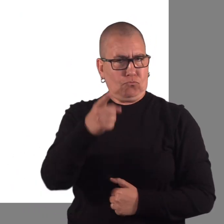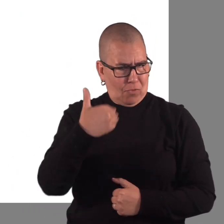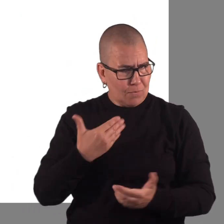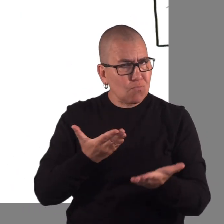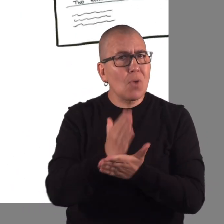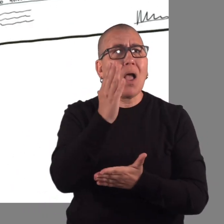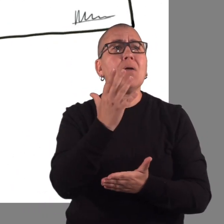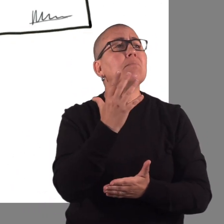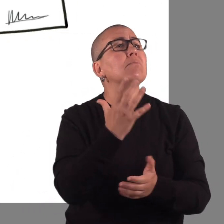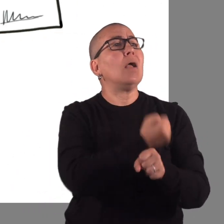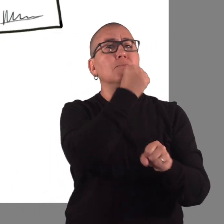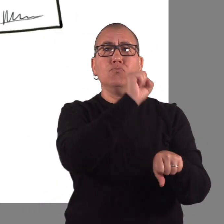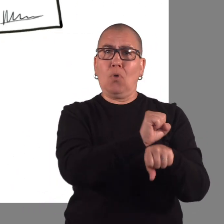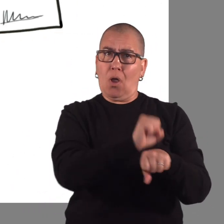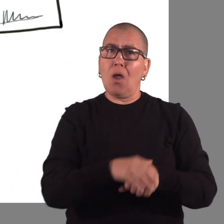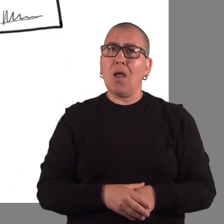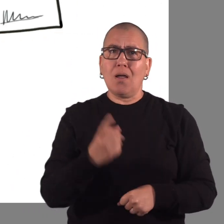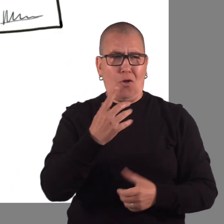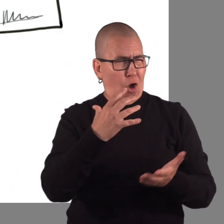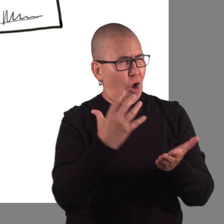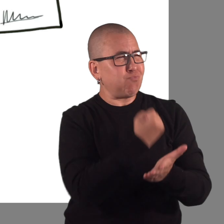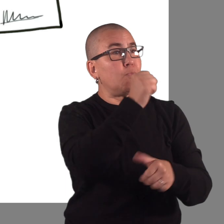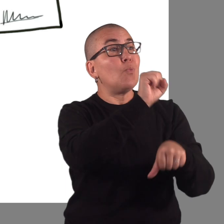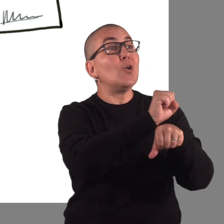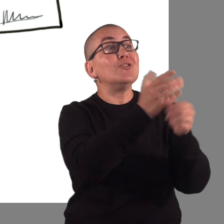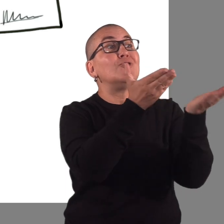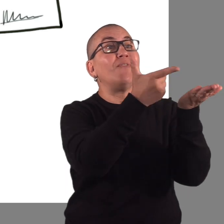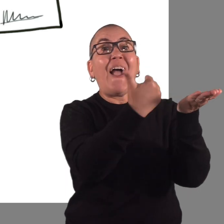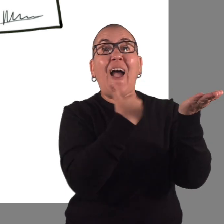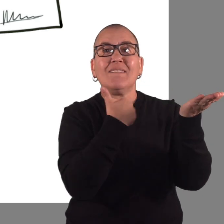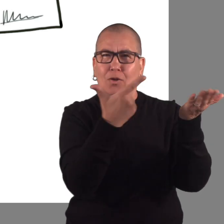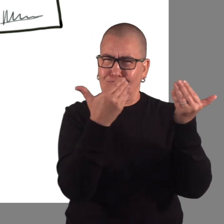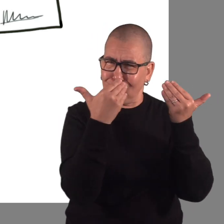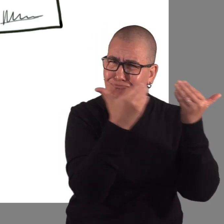You have the right to employment and employment services,